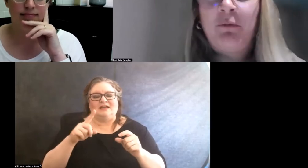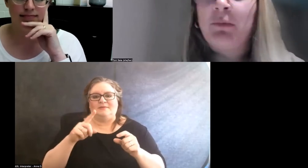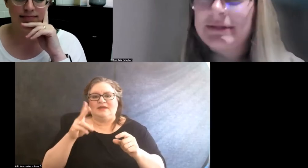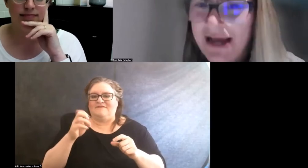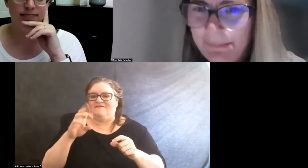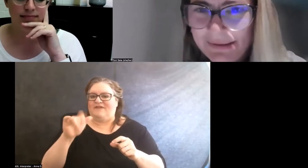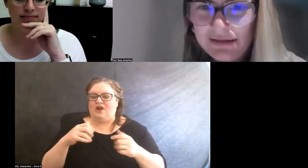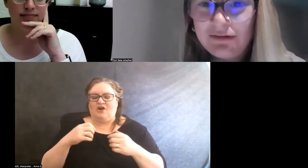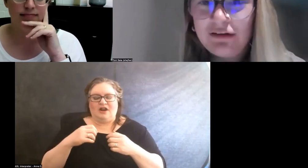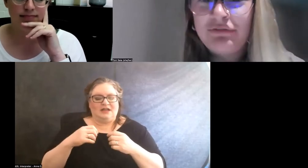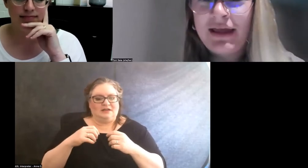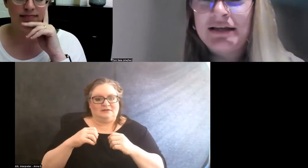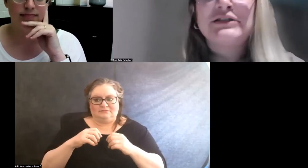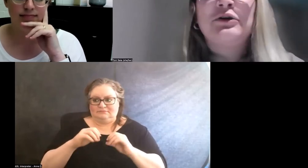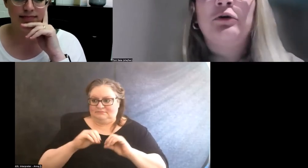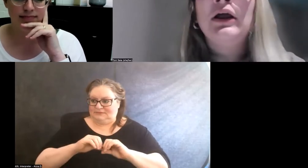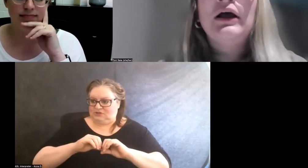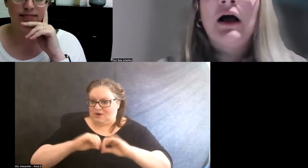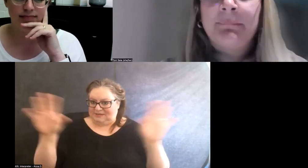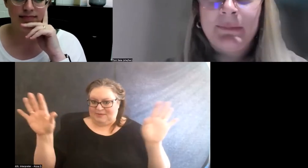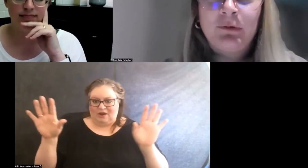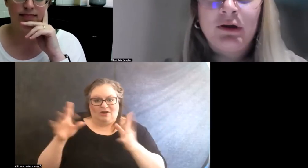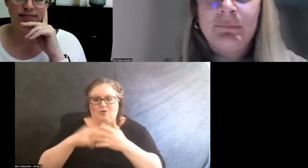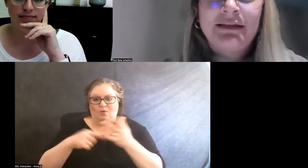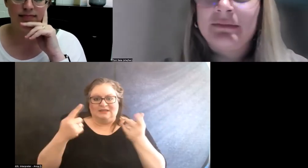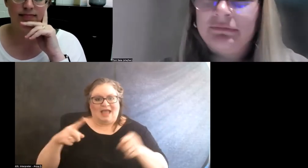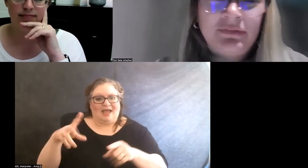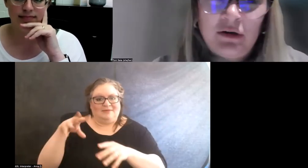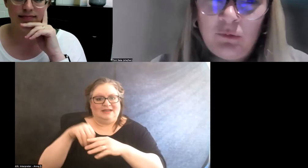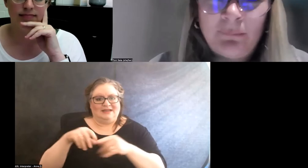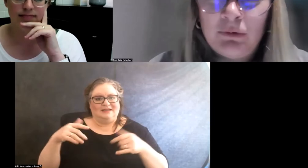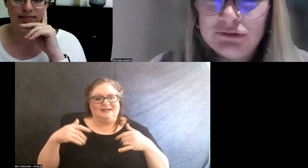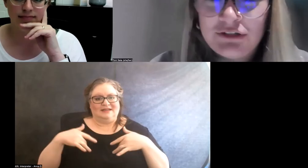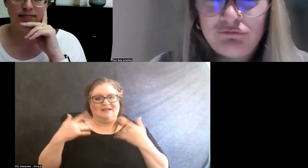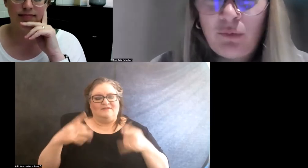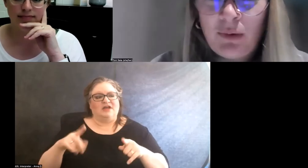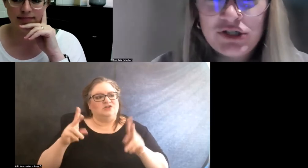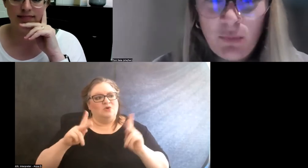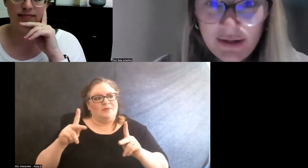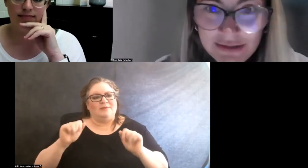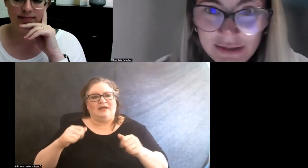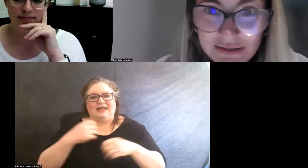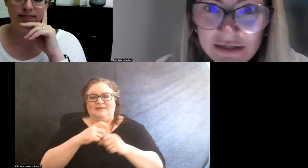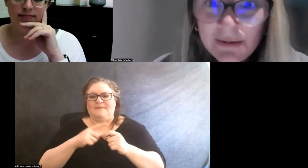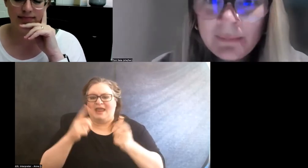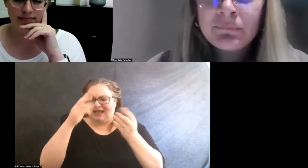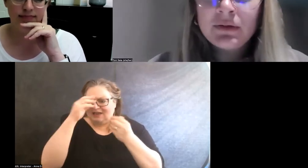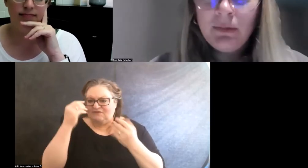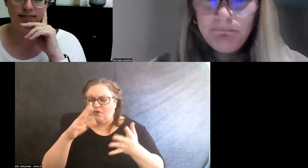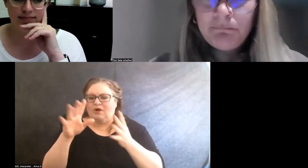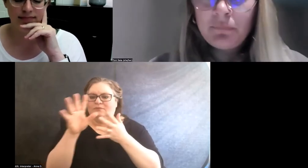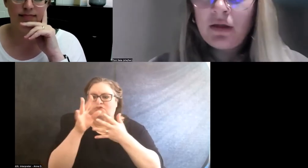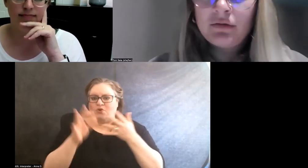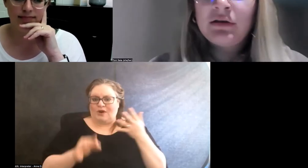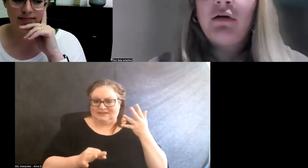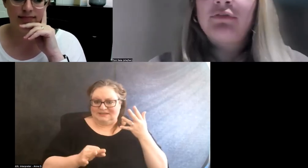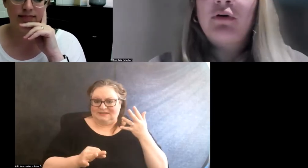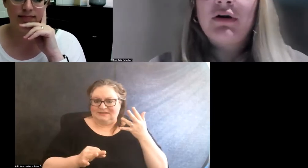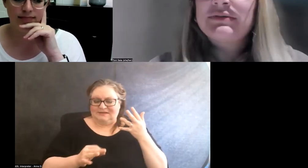about what was happening in the event so people could make, you know, the most informed choices. You know, of course,